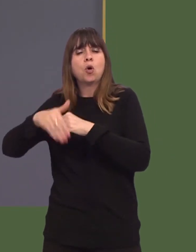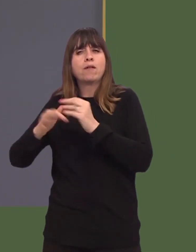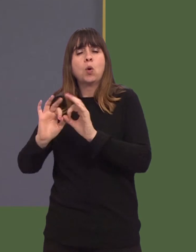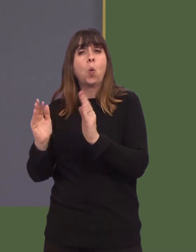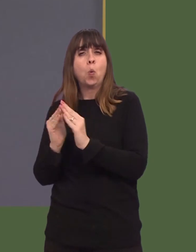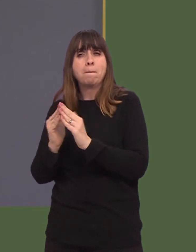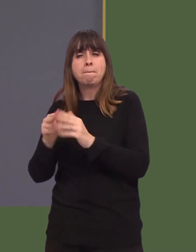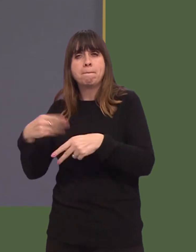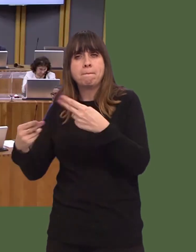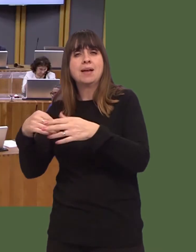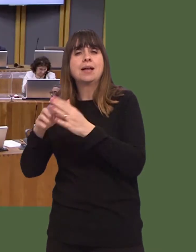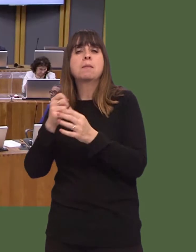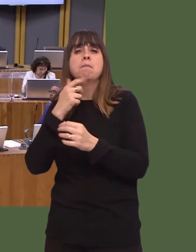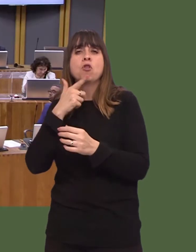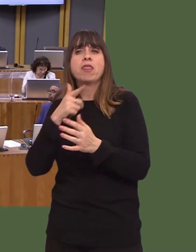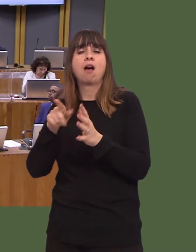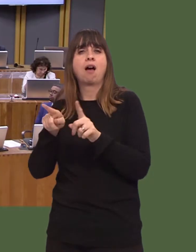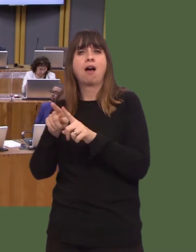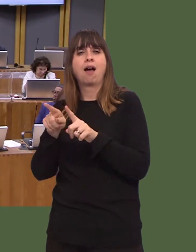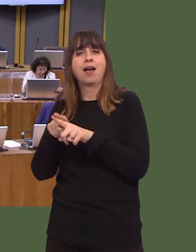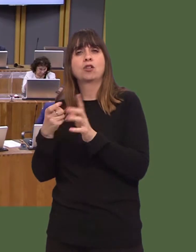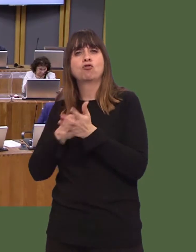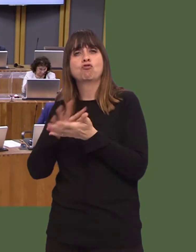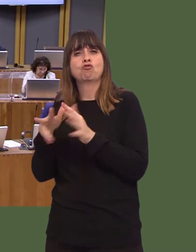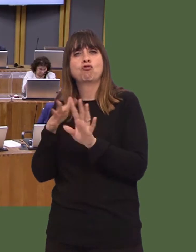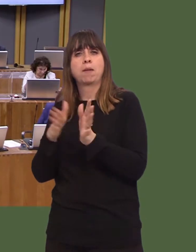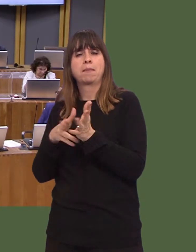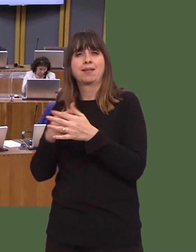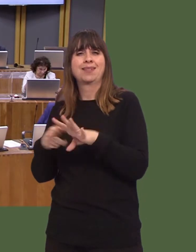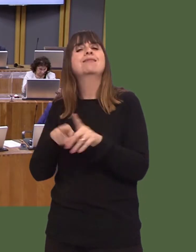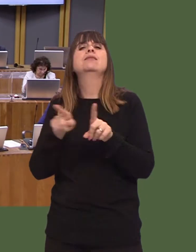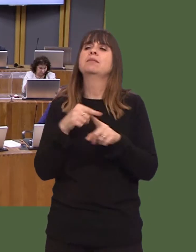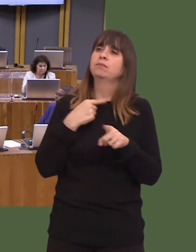OAQ(5)0515(FM) Carwyn Jones: Well, yes. I mentioned earlier on the legislation and what weíre doing to monitor the legislation.